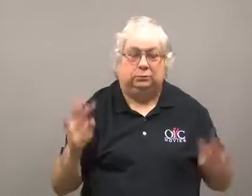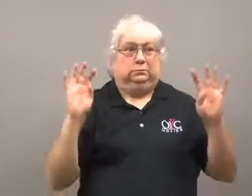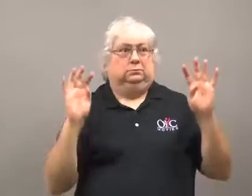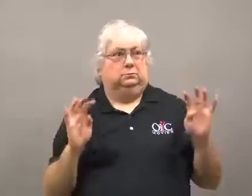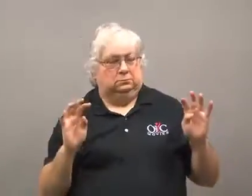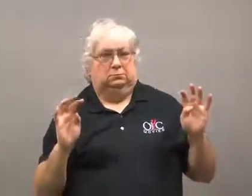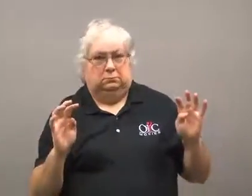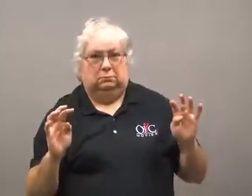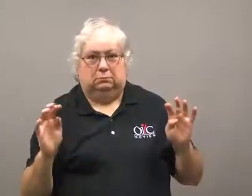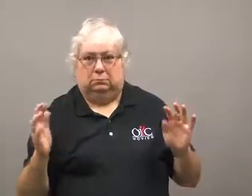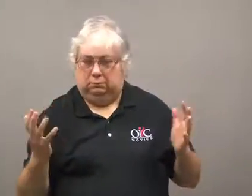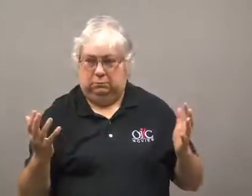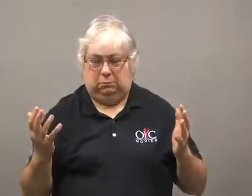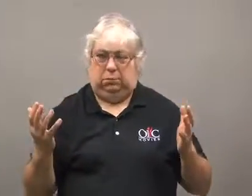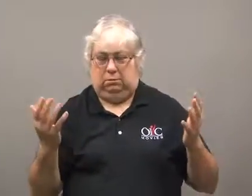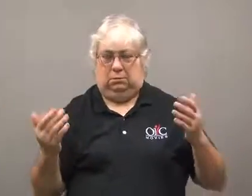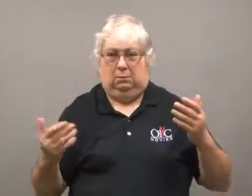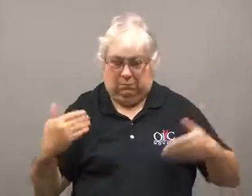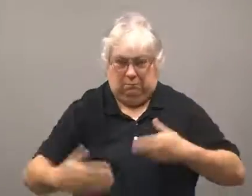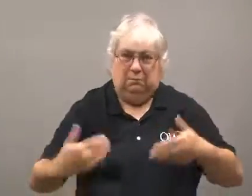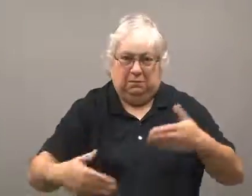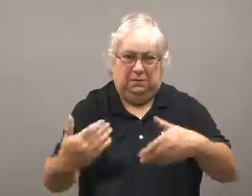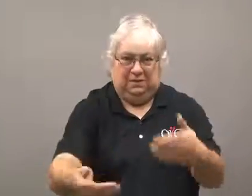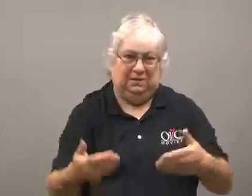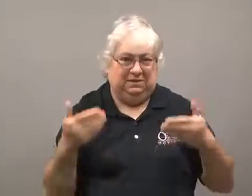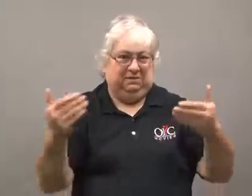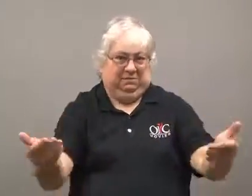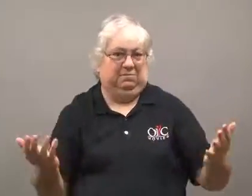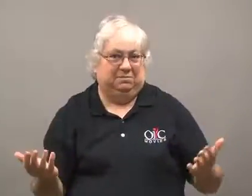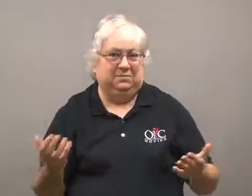That woke everyone up, and the process started moving along.